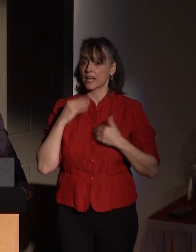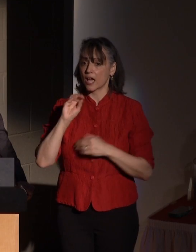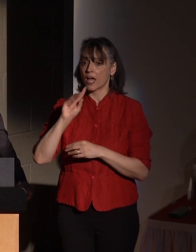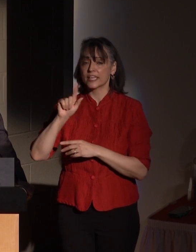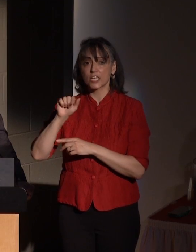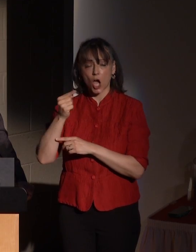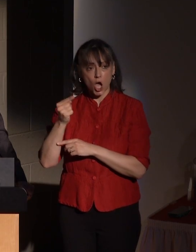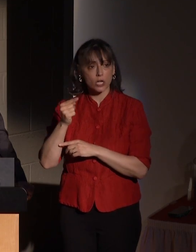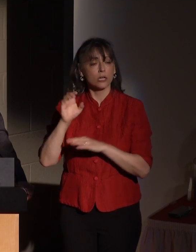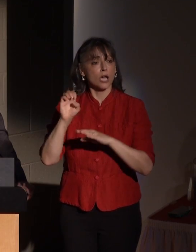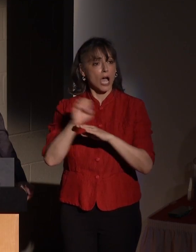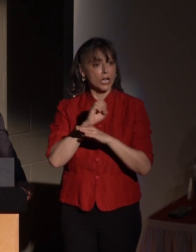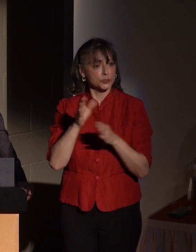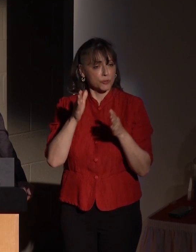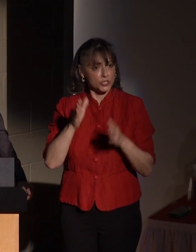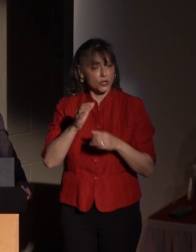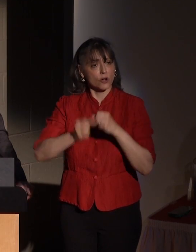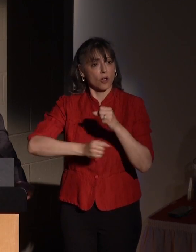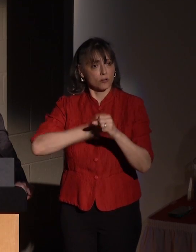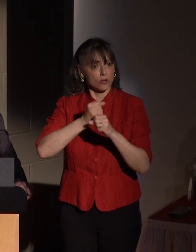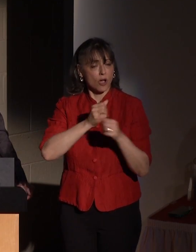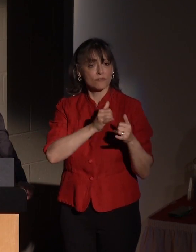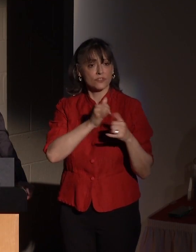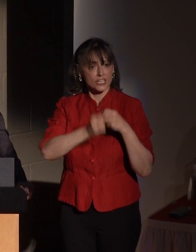of the year award in 1997.